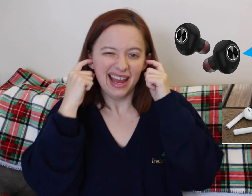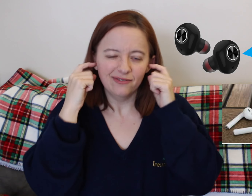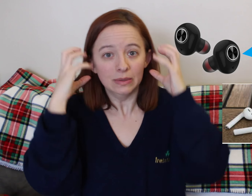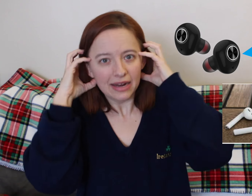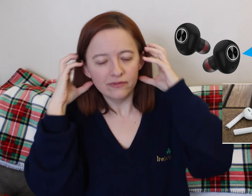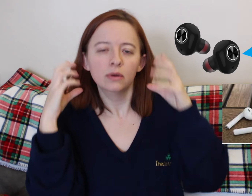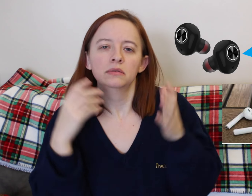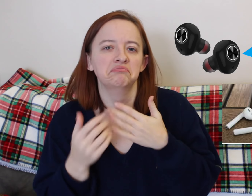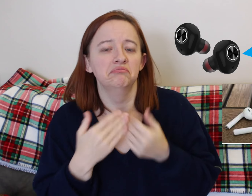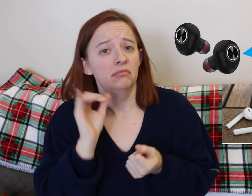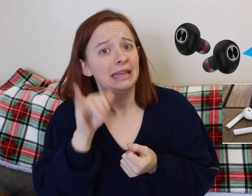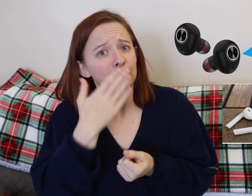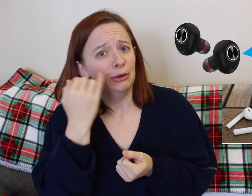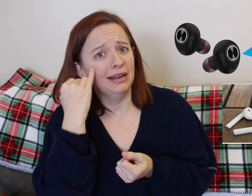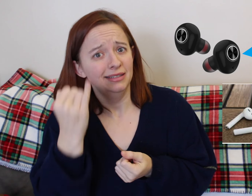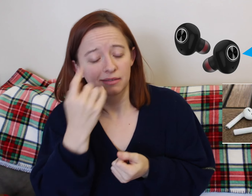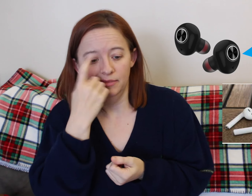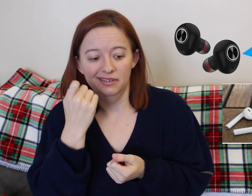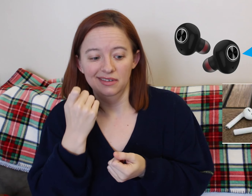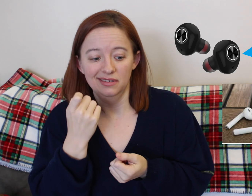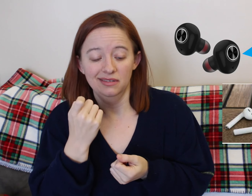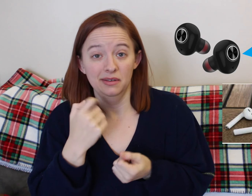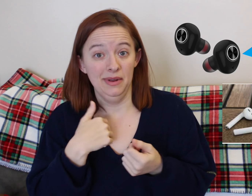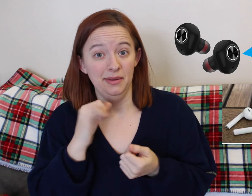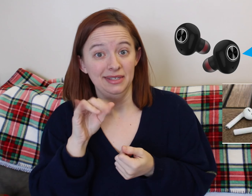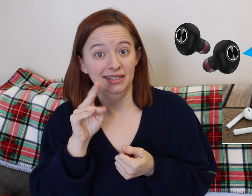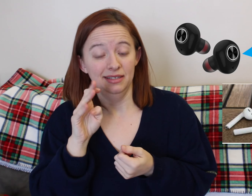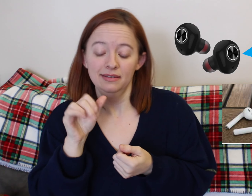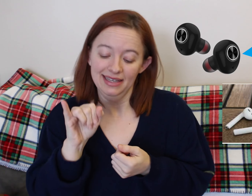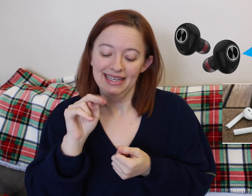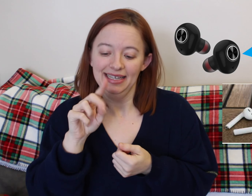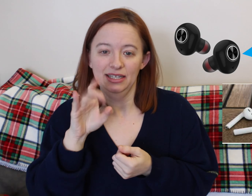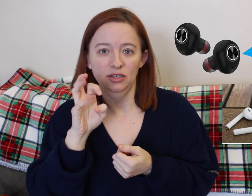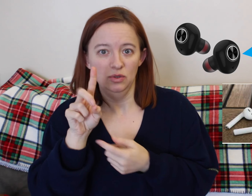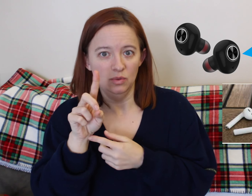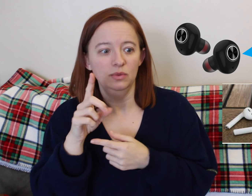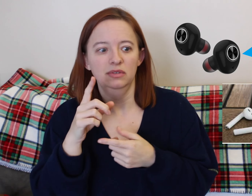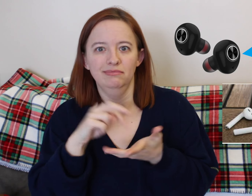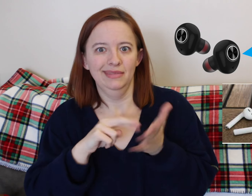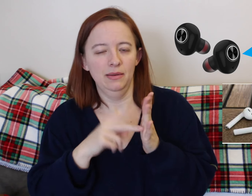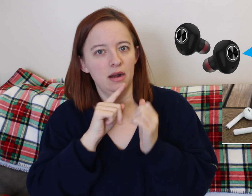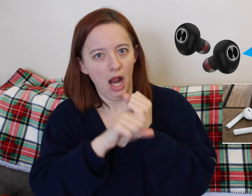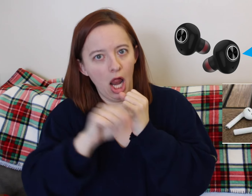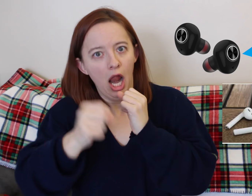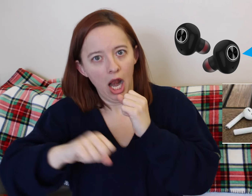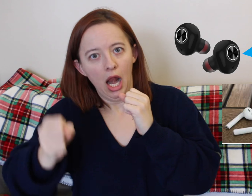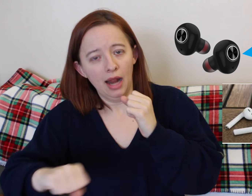But you can do that. Maybe if your hospital allows it, you could actually film the birth. But mine didn't.